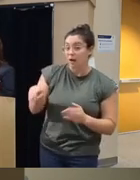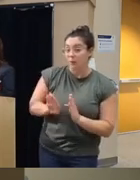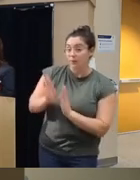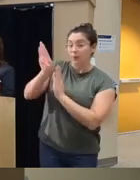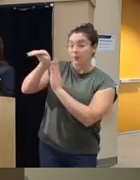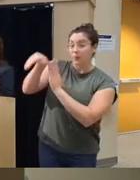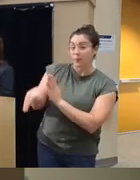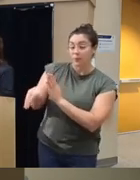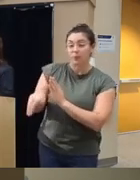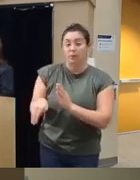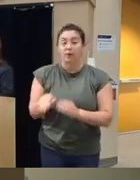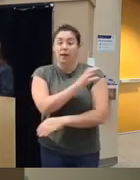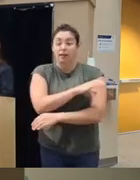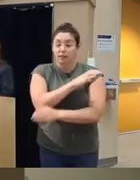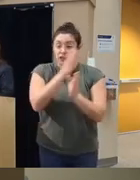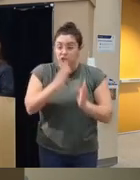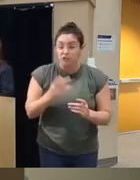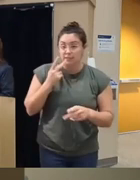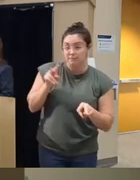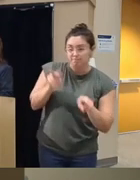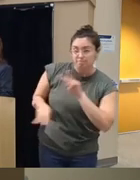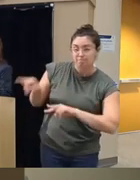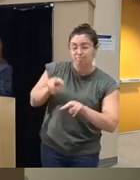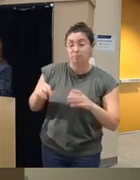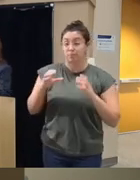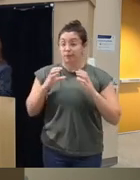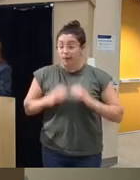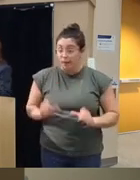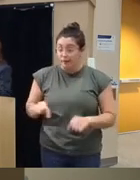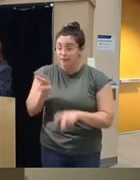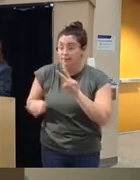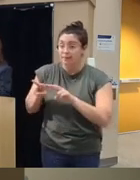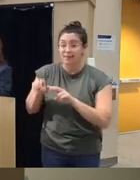clinicians can see that the the patients can see that and you can intervene if it looks like the